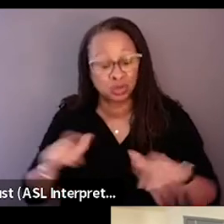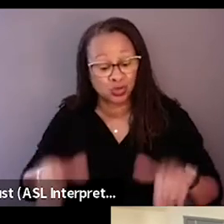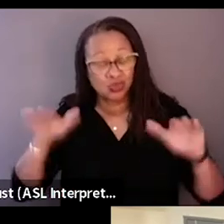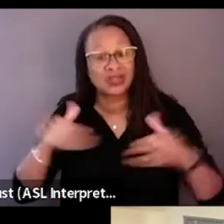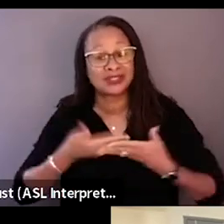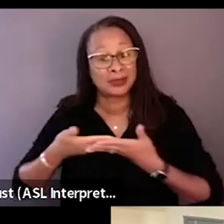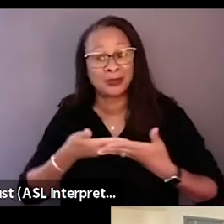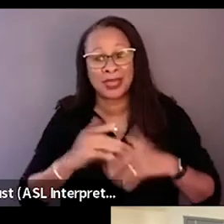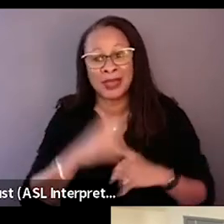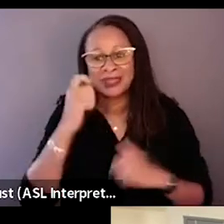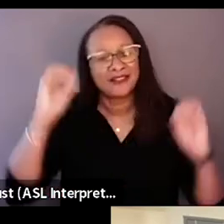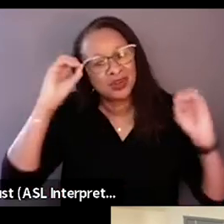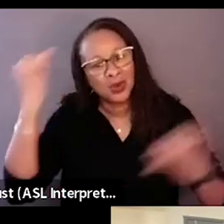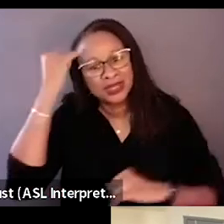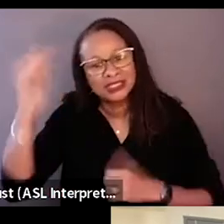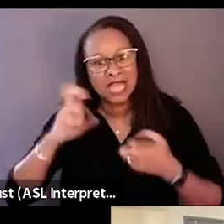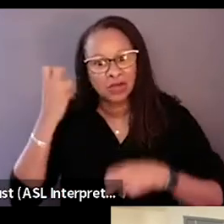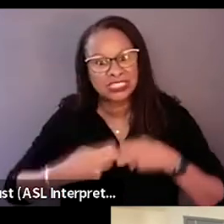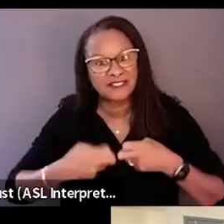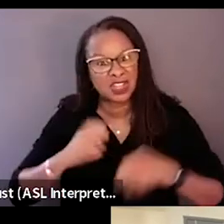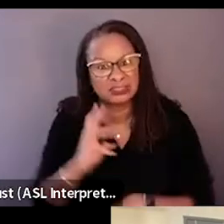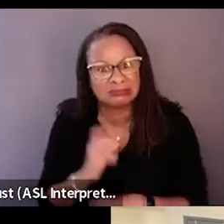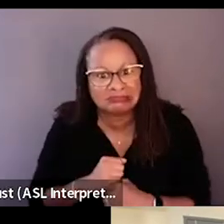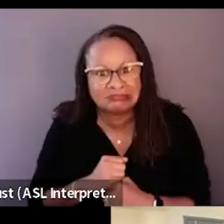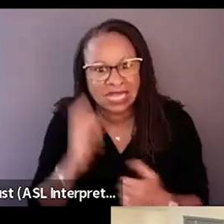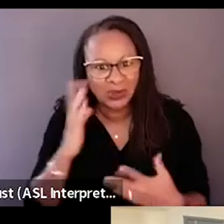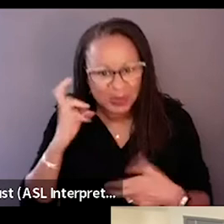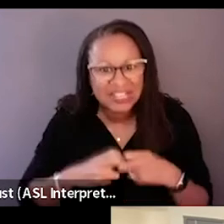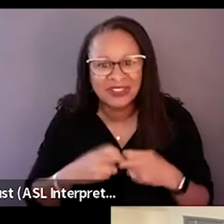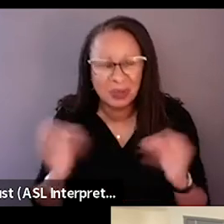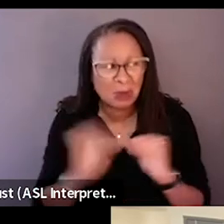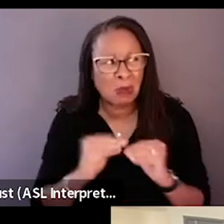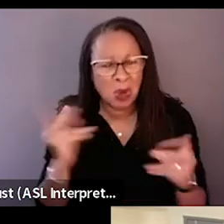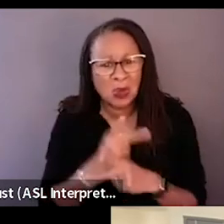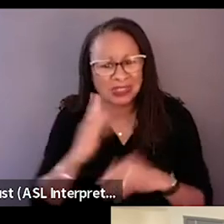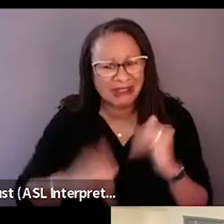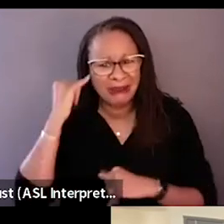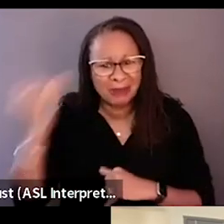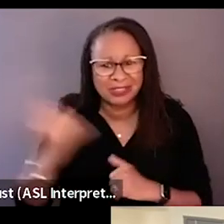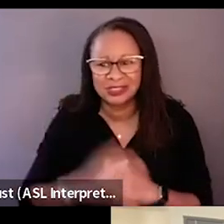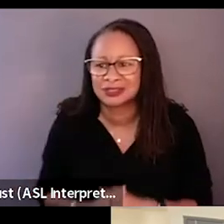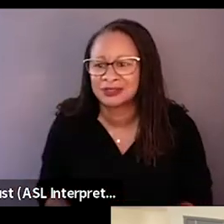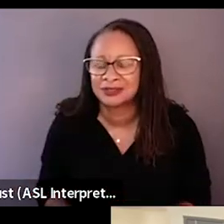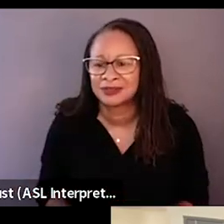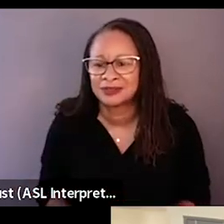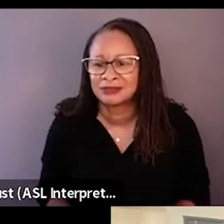because I had no idea how hard it was. I knew it was hard, but it's even harder than I imagined. I'm not trying to take anything away